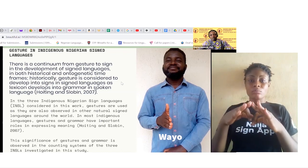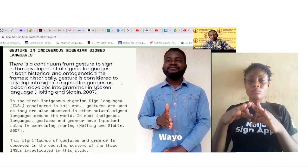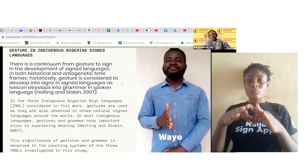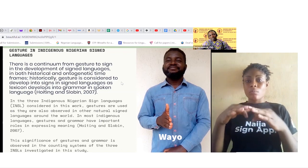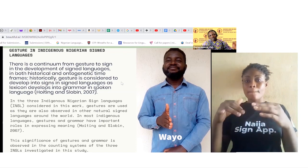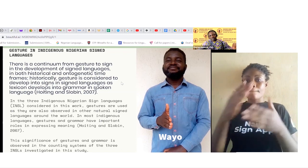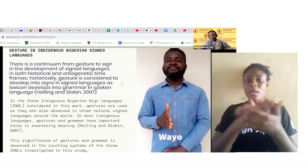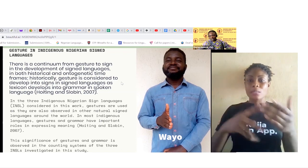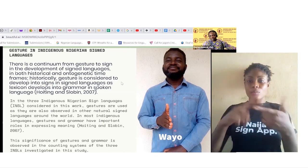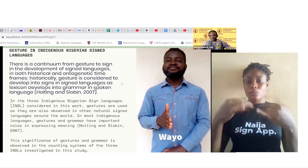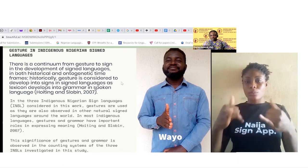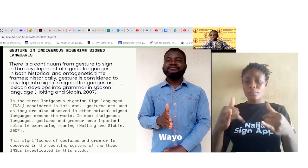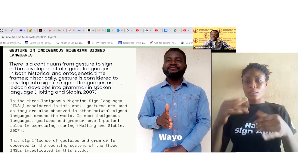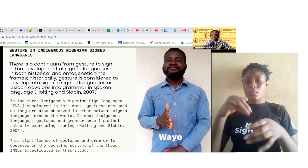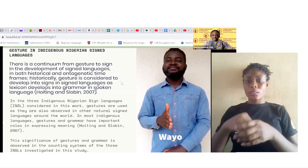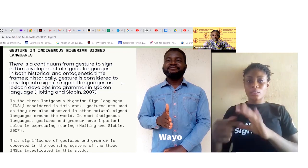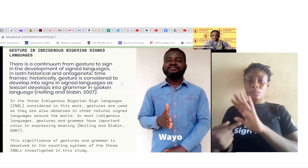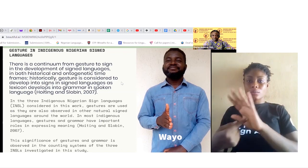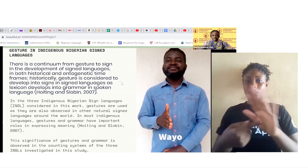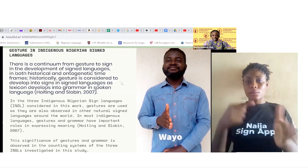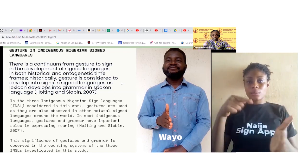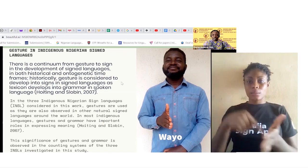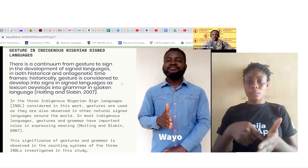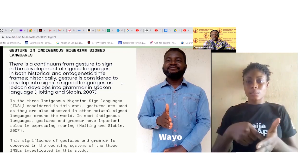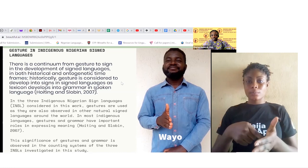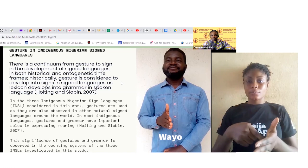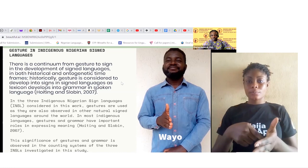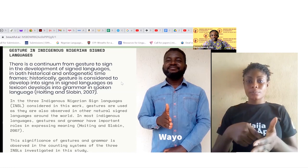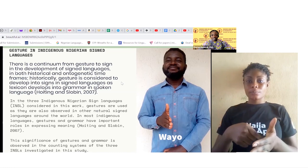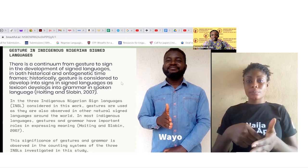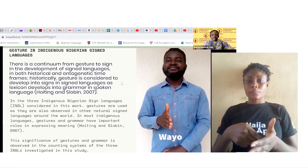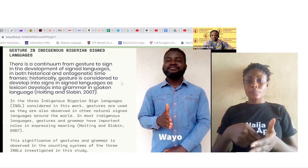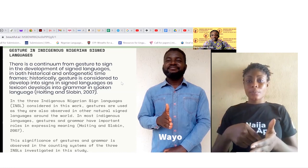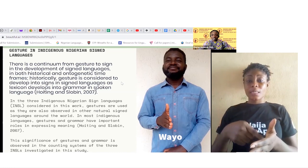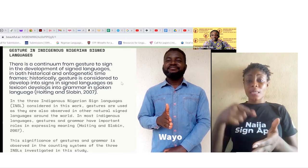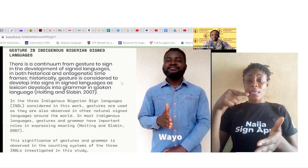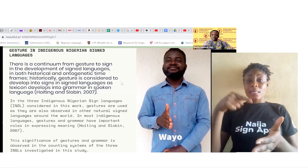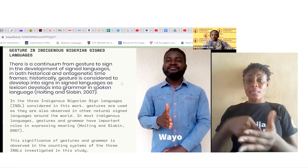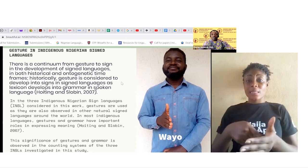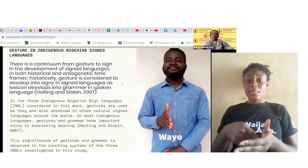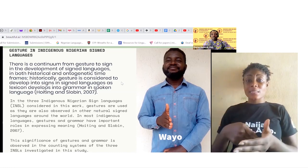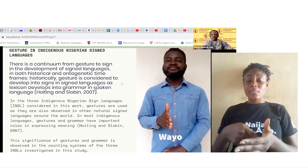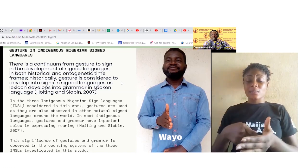This significance of gesture and grammar is observed in the counting system of the three